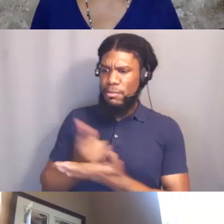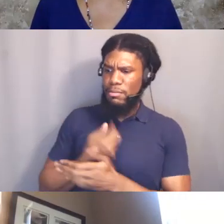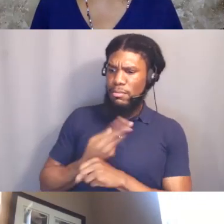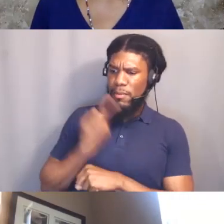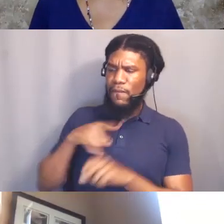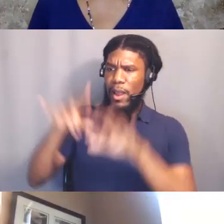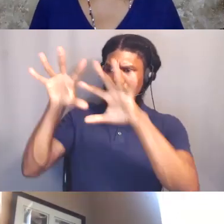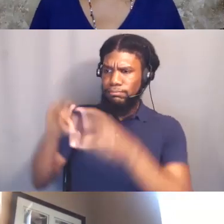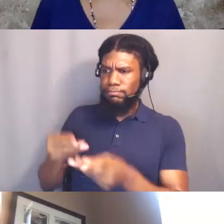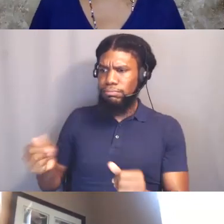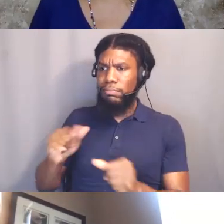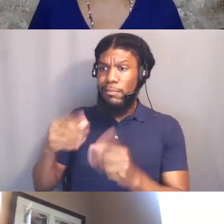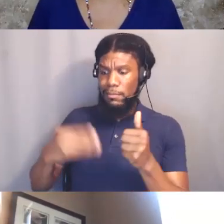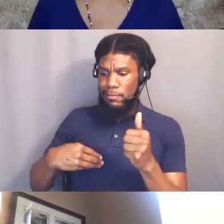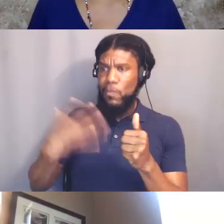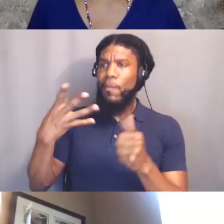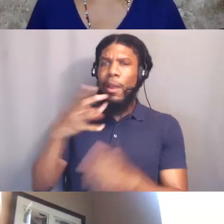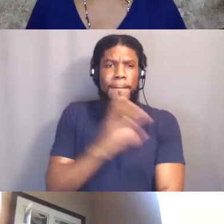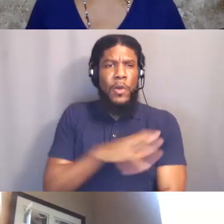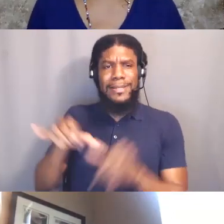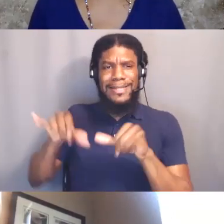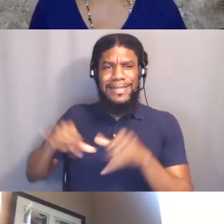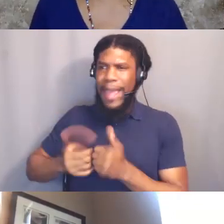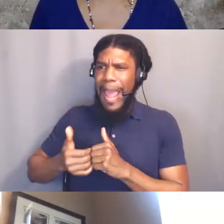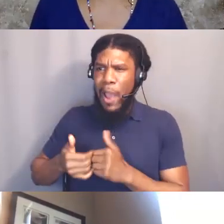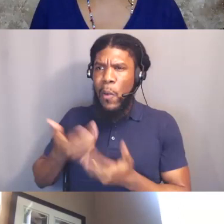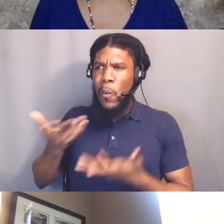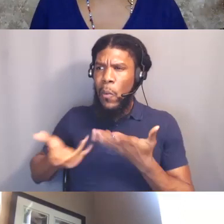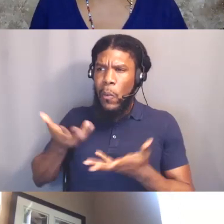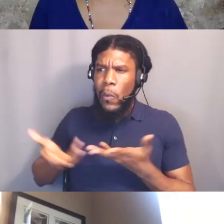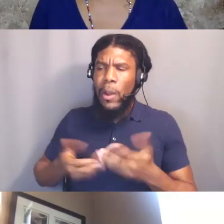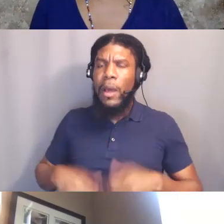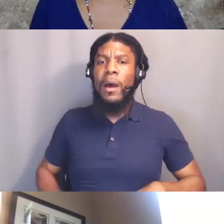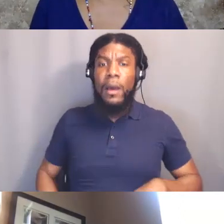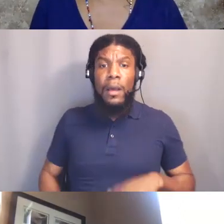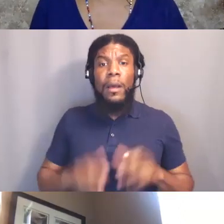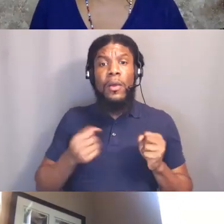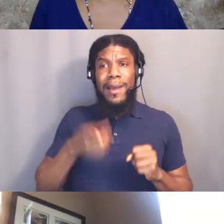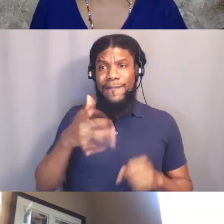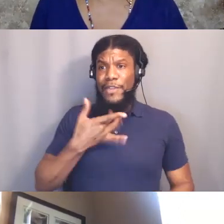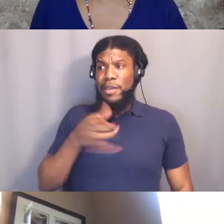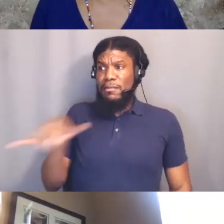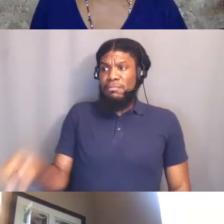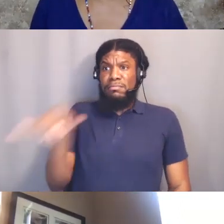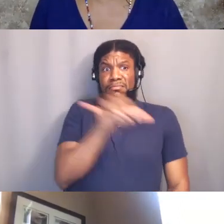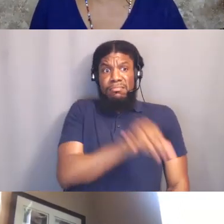Right. And so I think that you're kind of facing that reality as well.